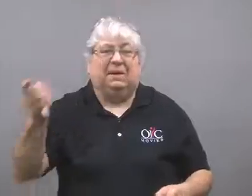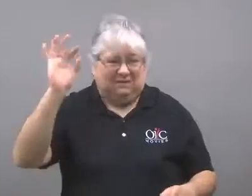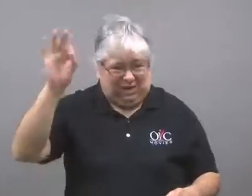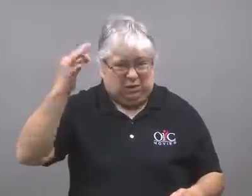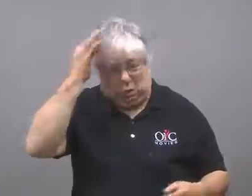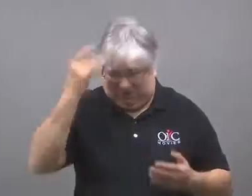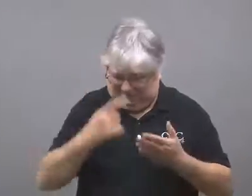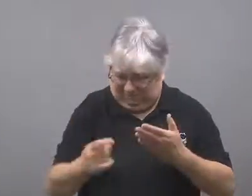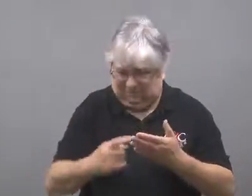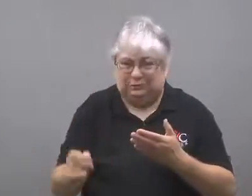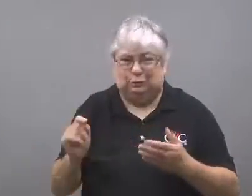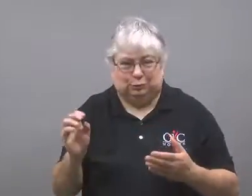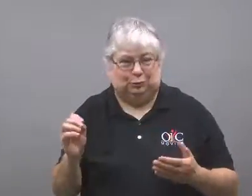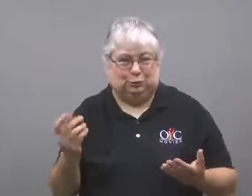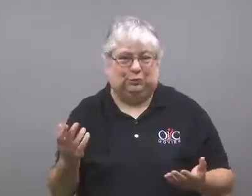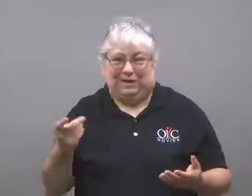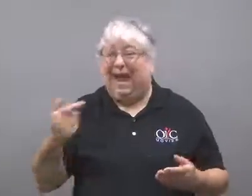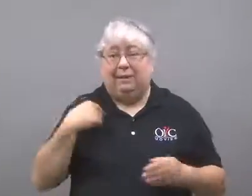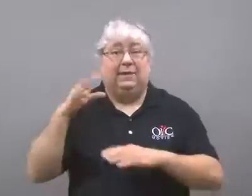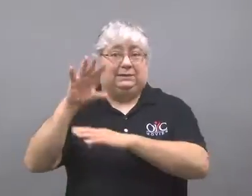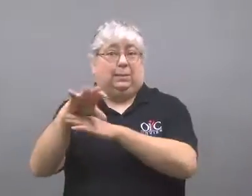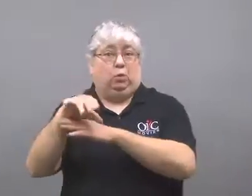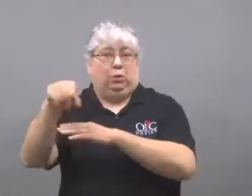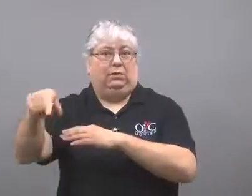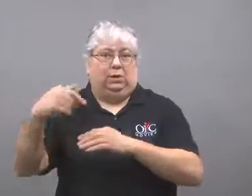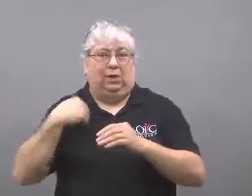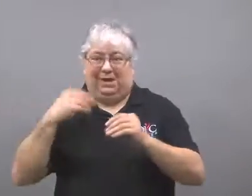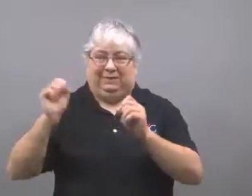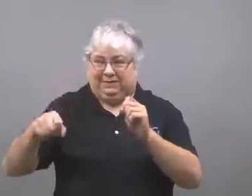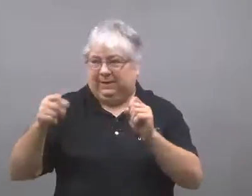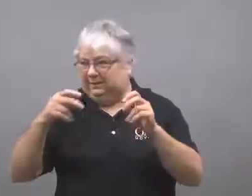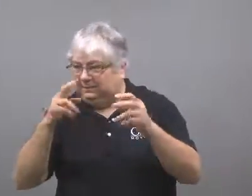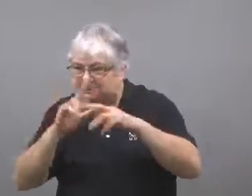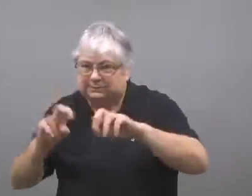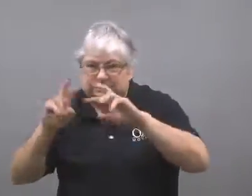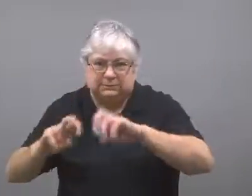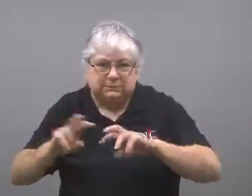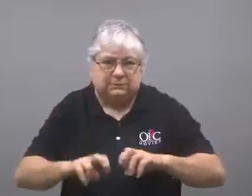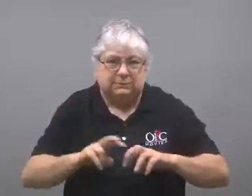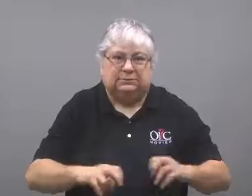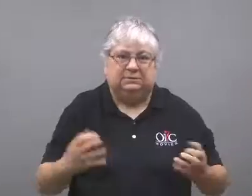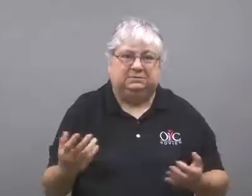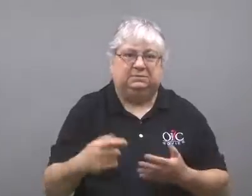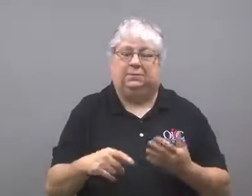A federal investigation is in progress as well. There is video footage from cameras that will be analyzed.